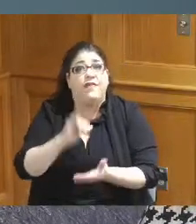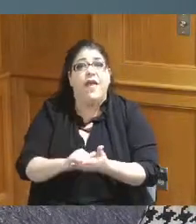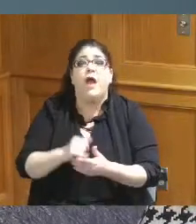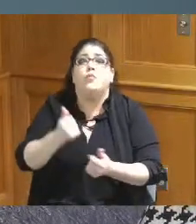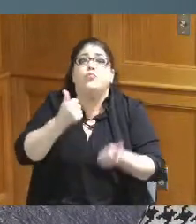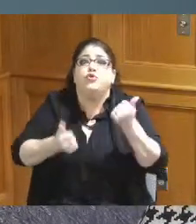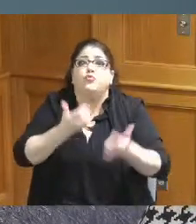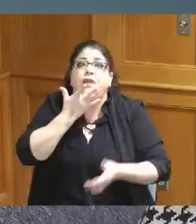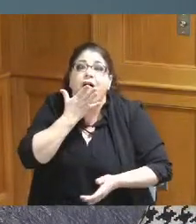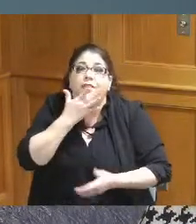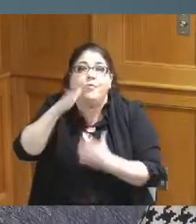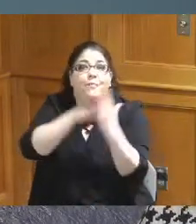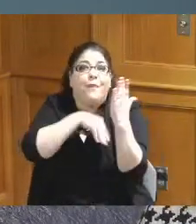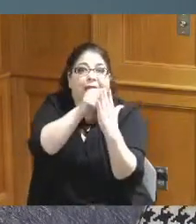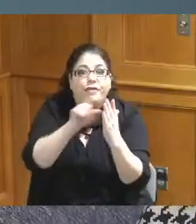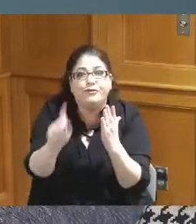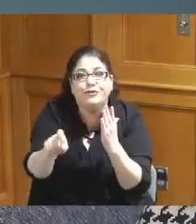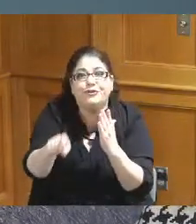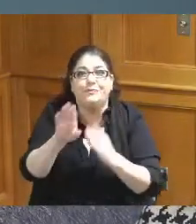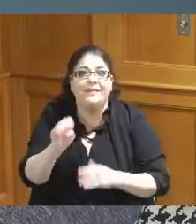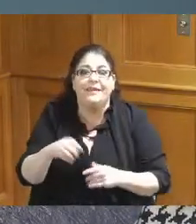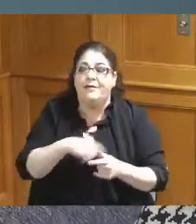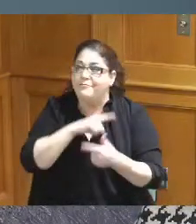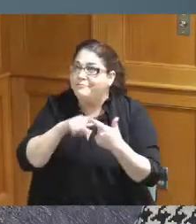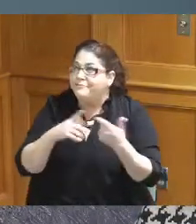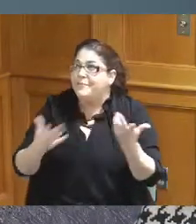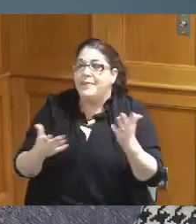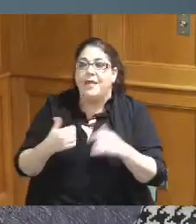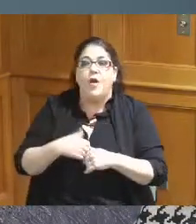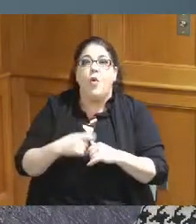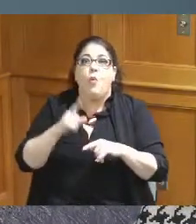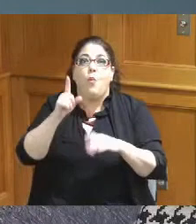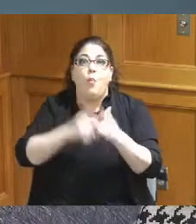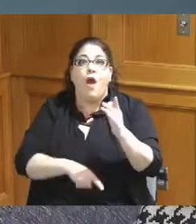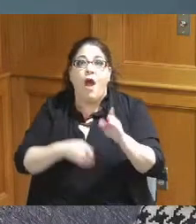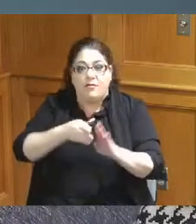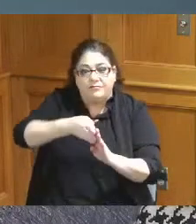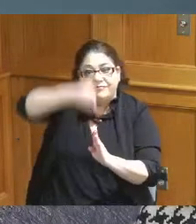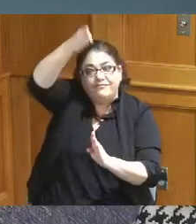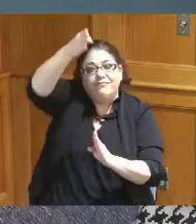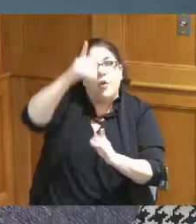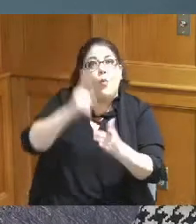you think the bridge should be what what should be vertical versus horizontal things like that